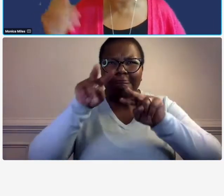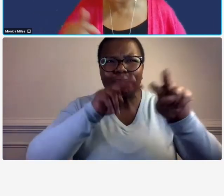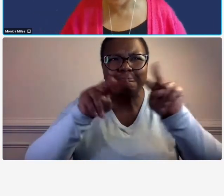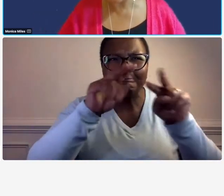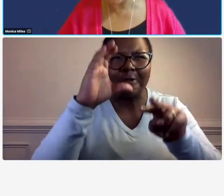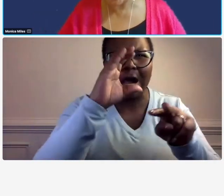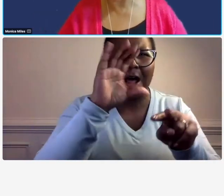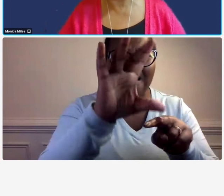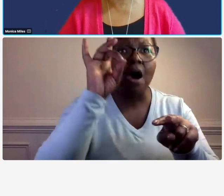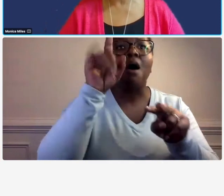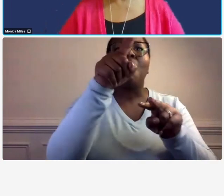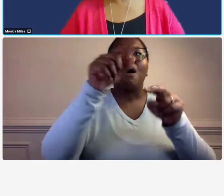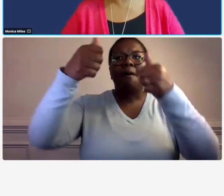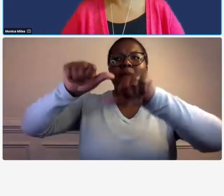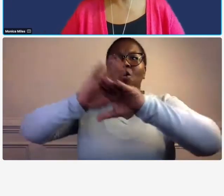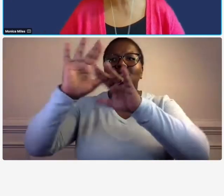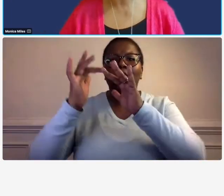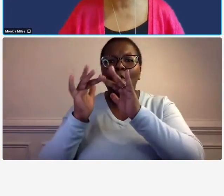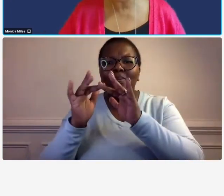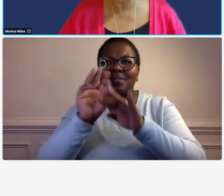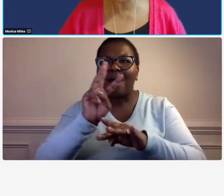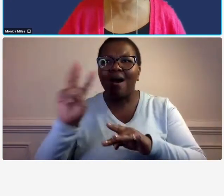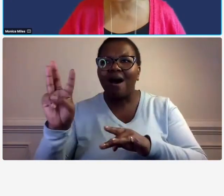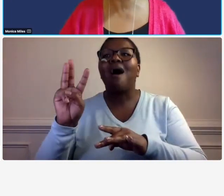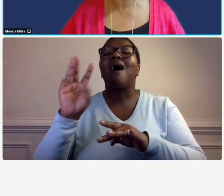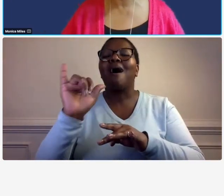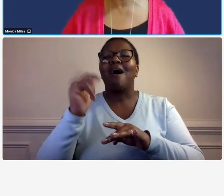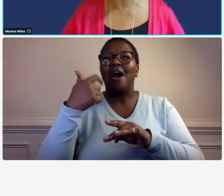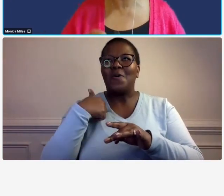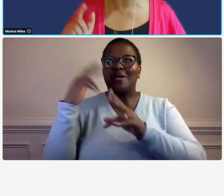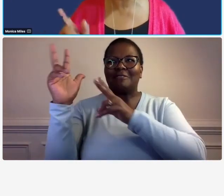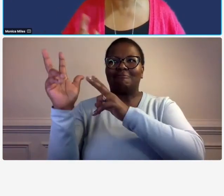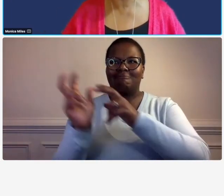puts the guide on their website so we decided to give you that week where that that link we're